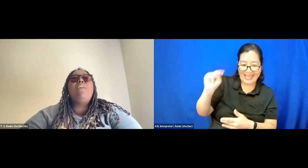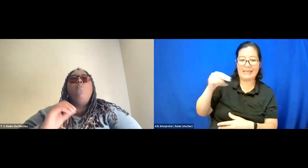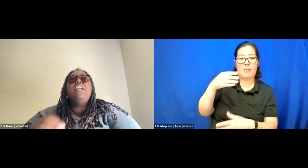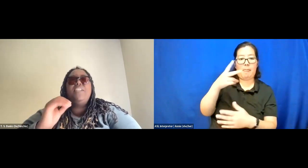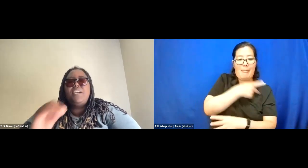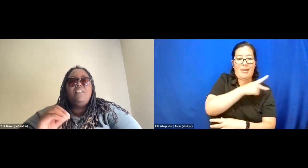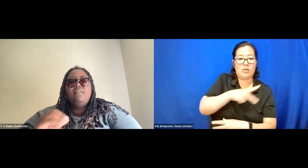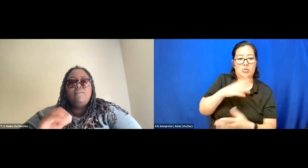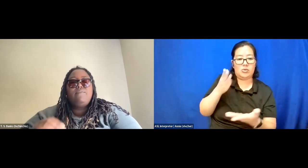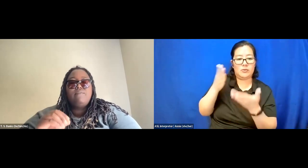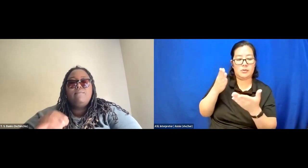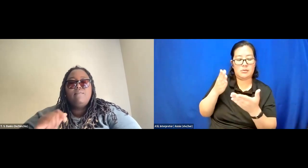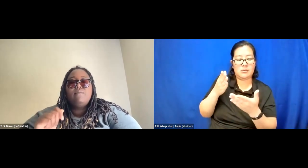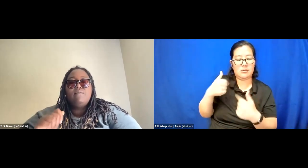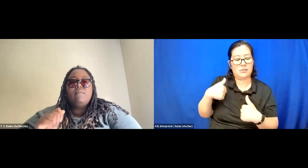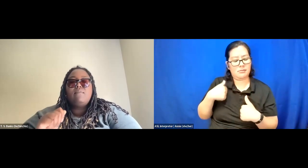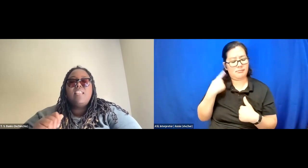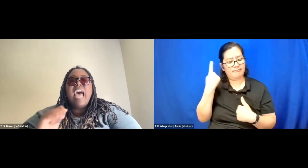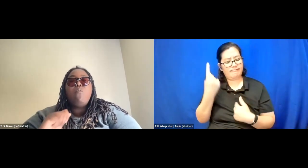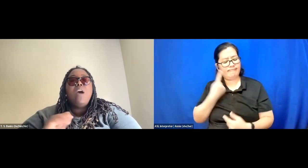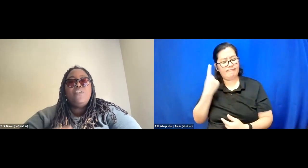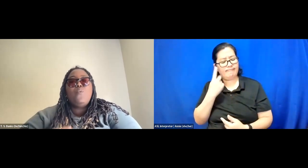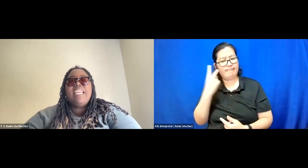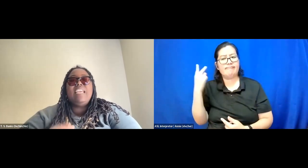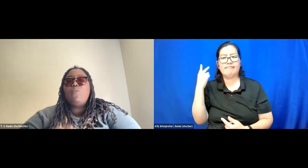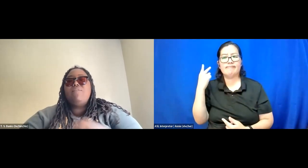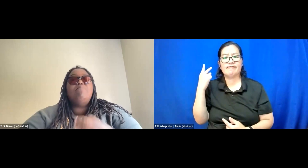And I wonder what it would have been like.